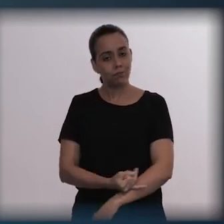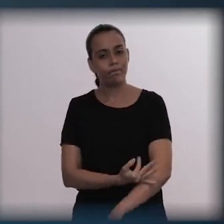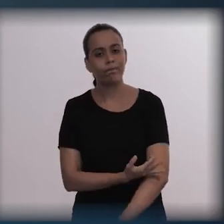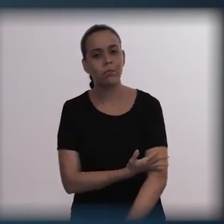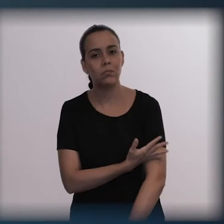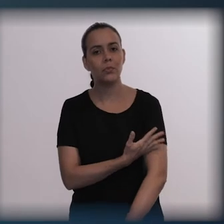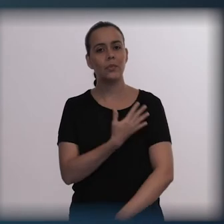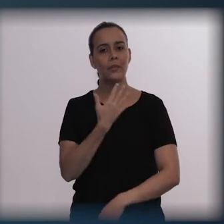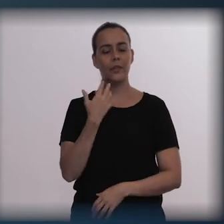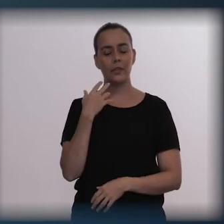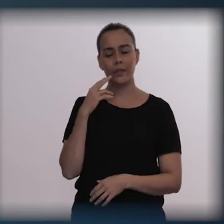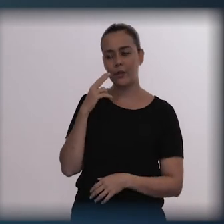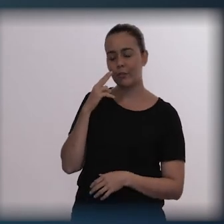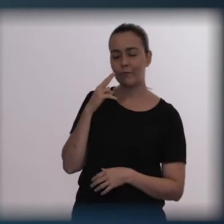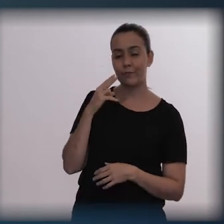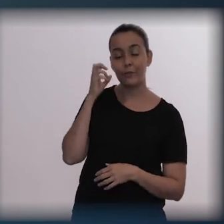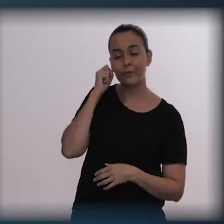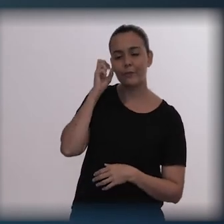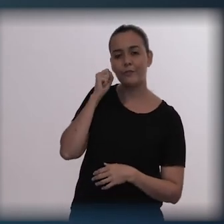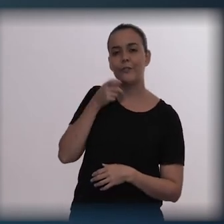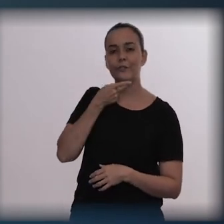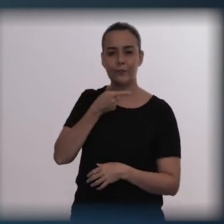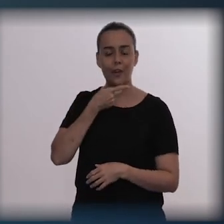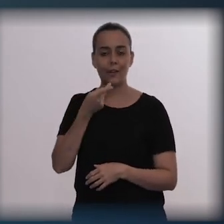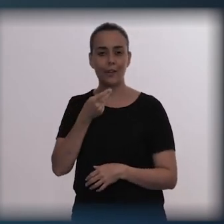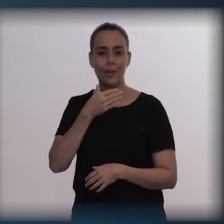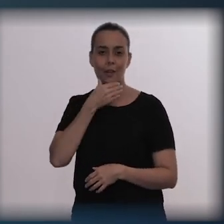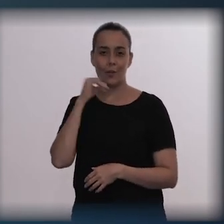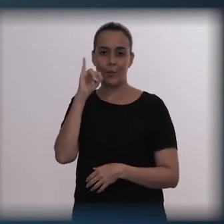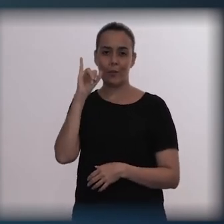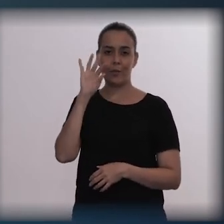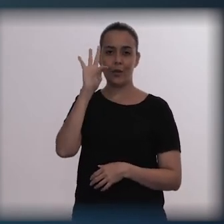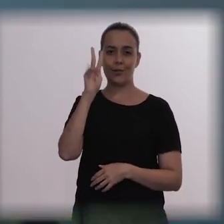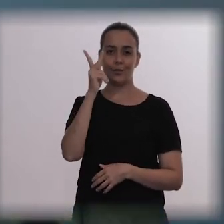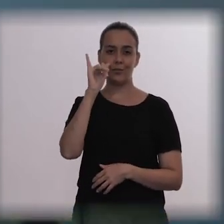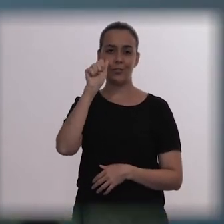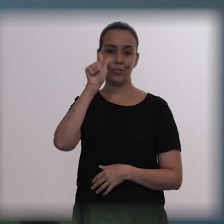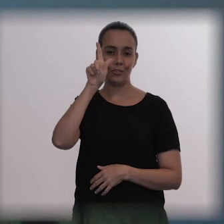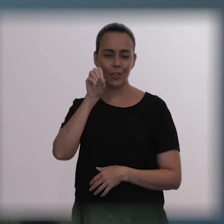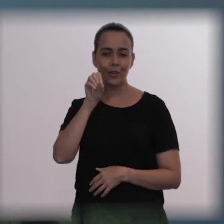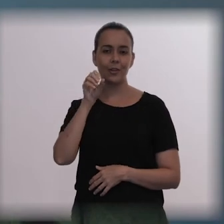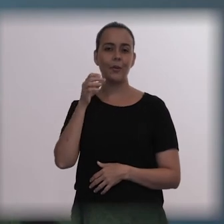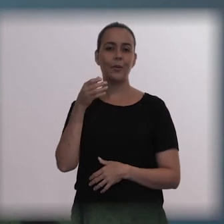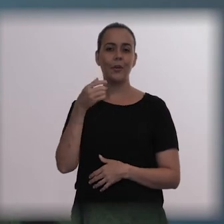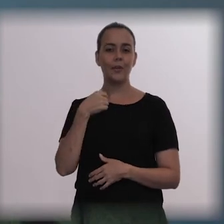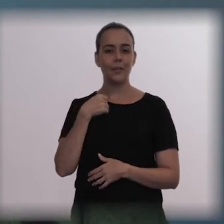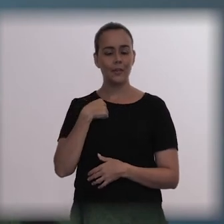listening to her story about Thiago, her brother. I think what catches my attention